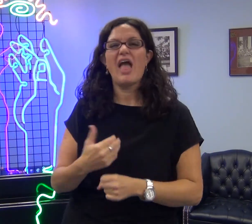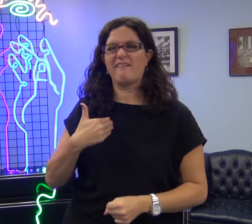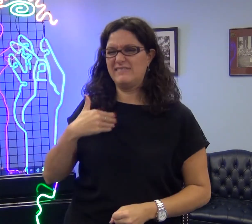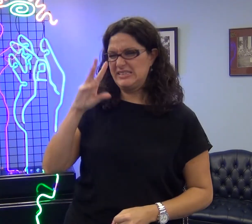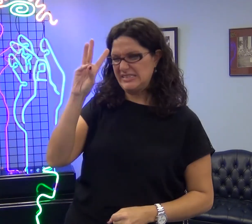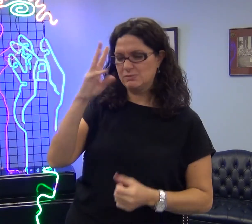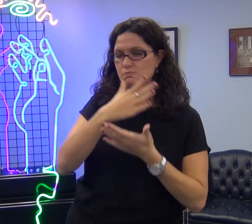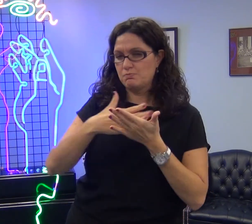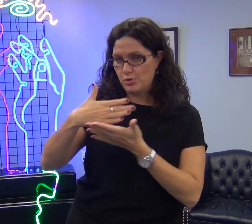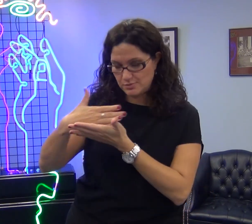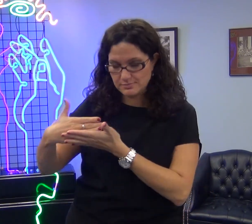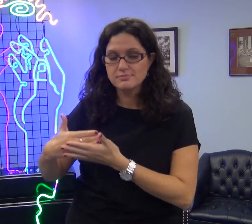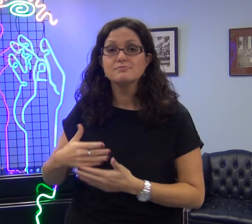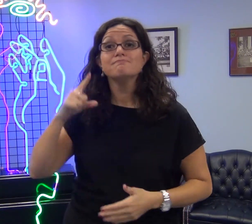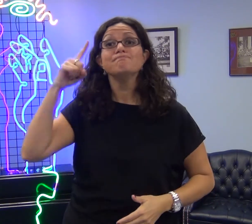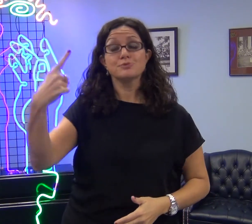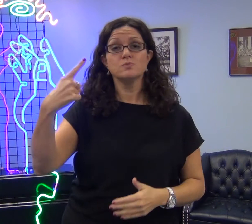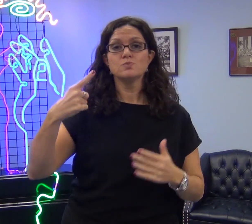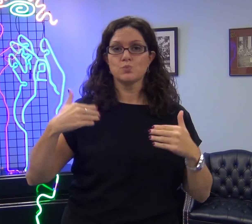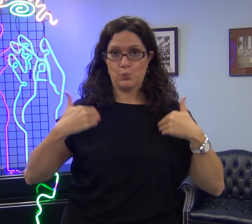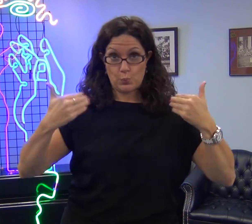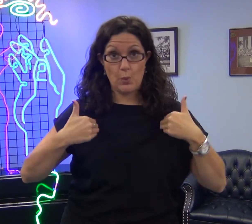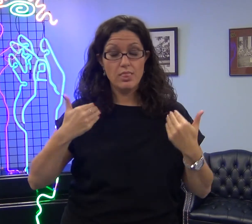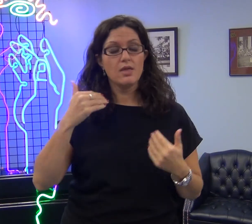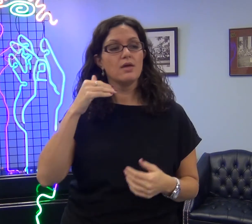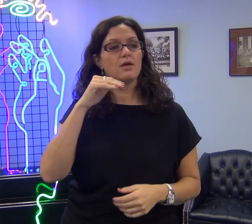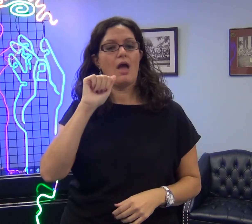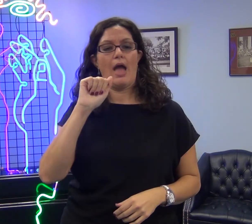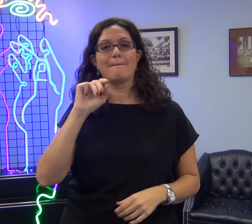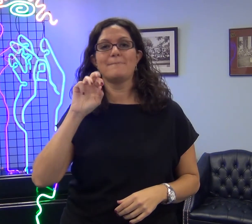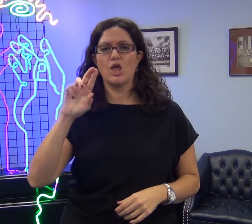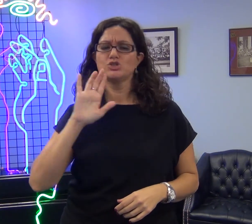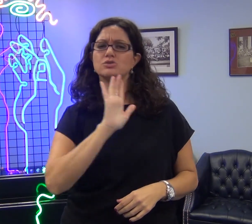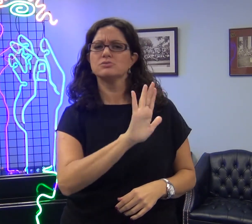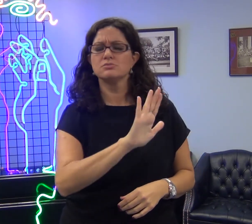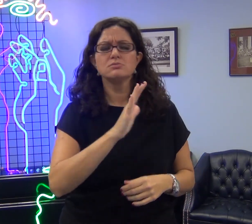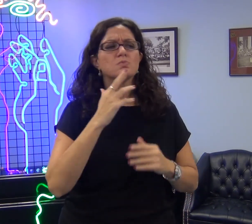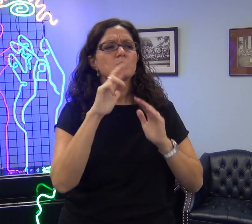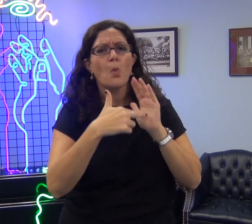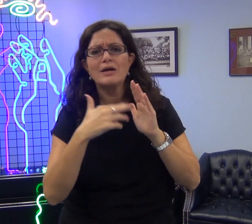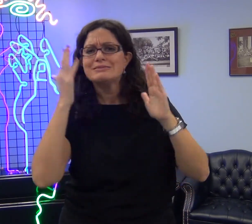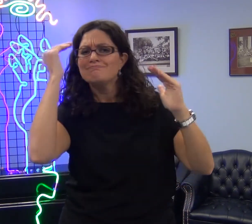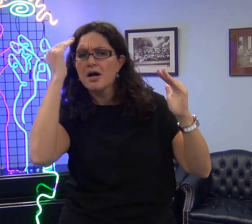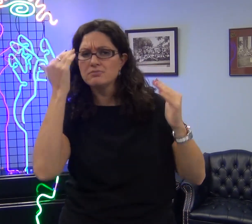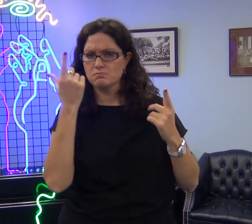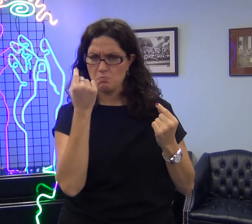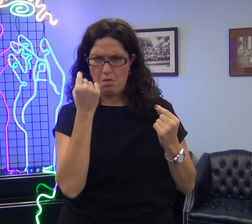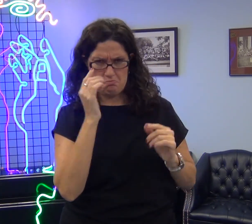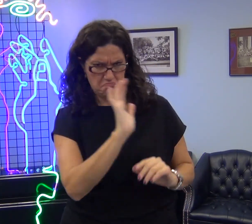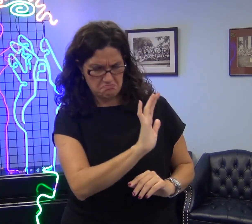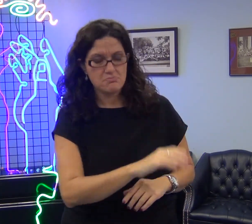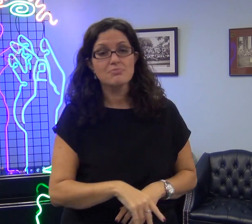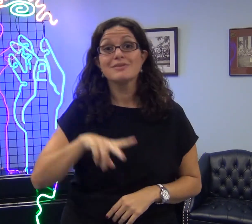The YAP application has six components: First, what does it mean to be a Youth Ambassador of the NAD? This document is all about role expectations.